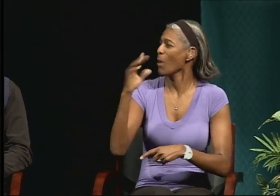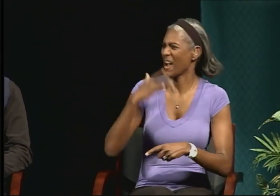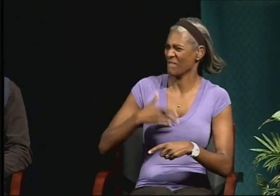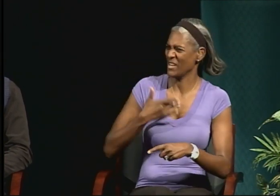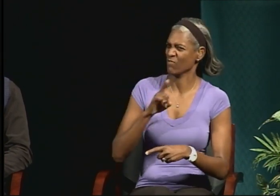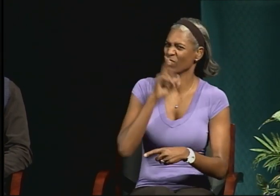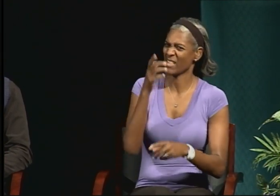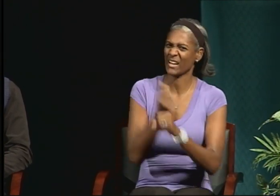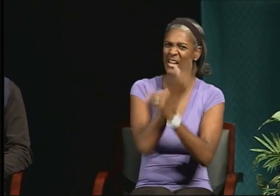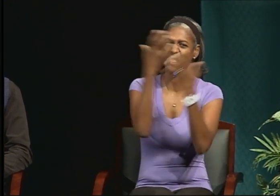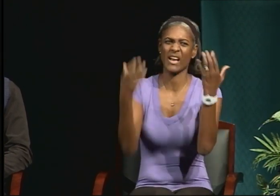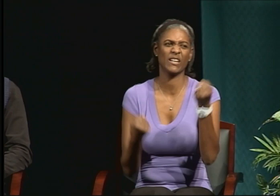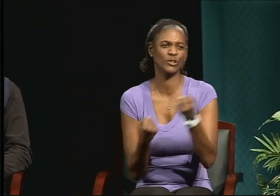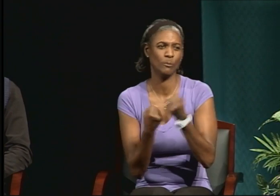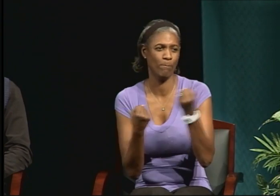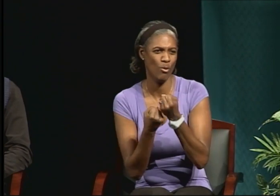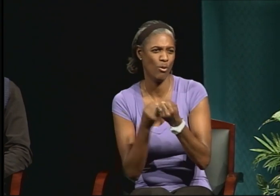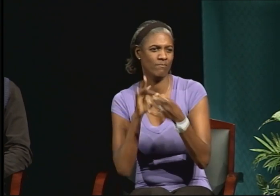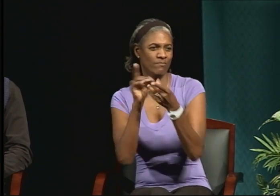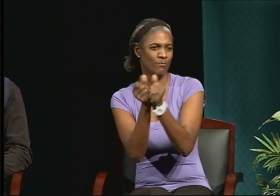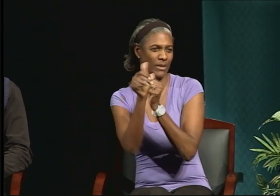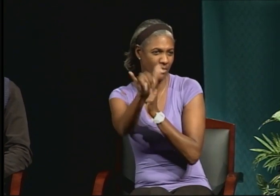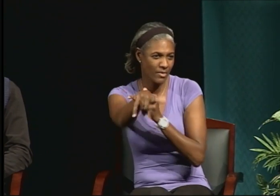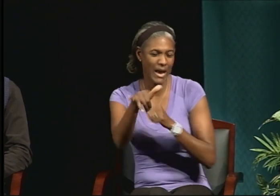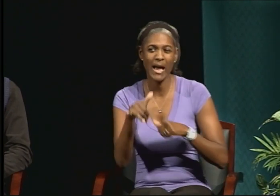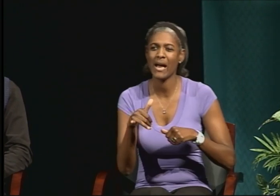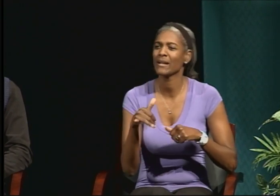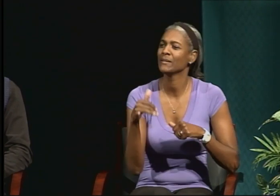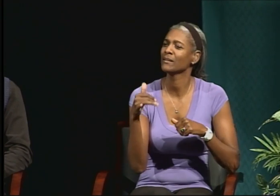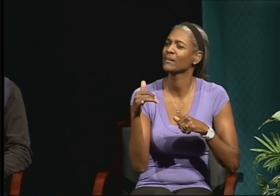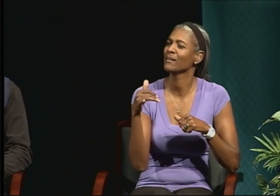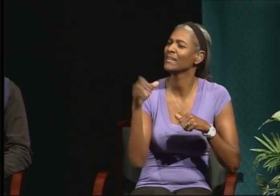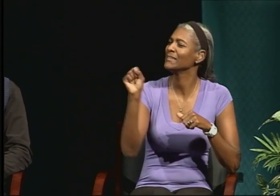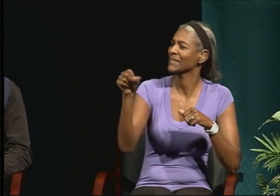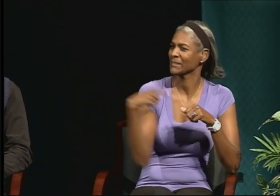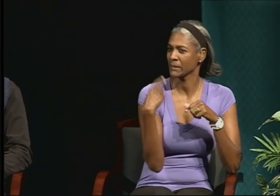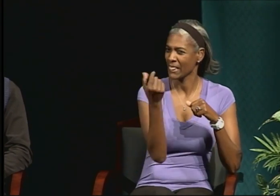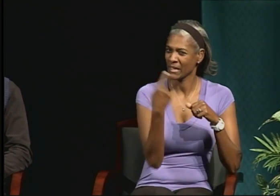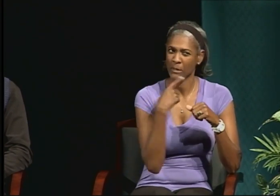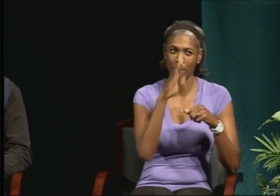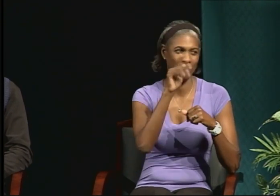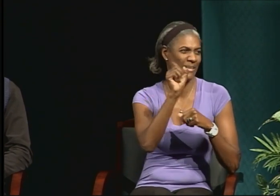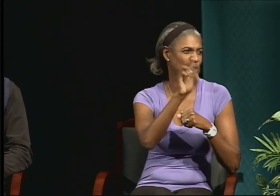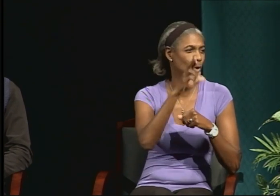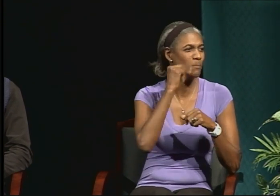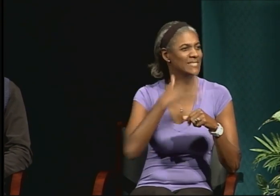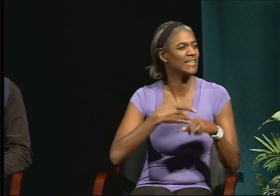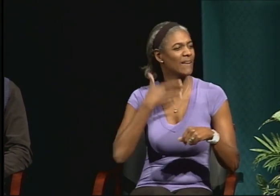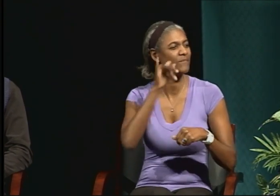So that was also a barrier for me. I felt like my topic was very important to the Deaf Community,